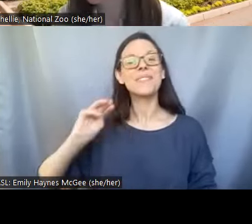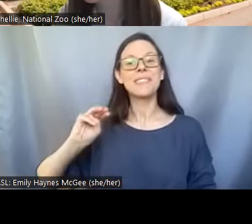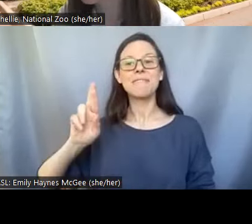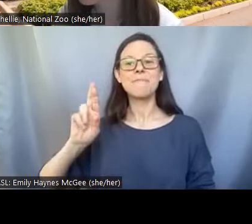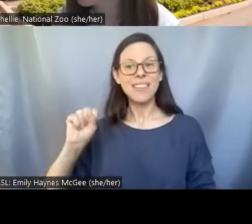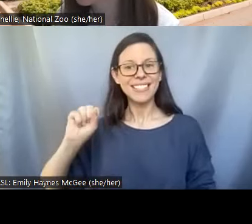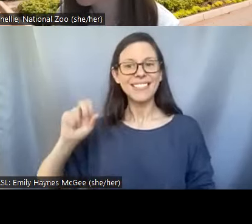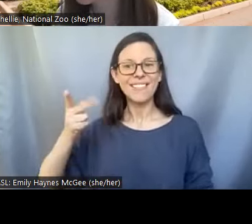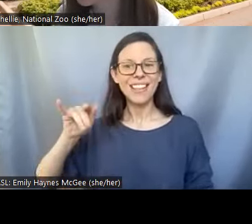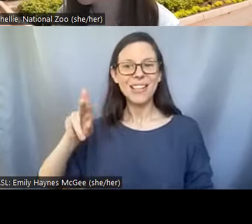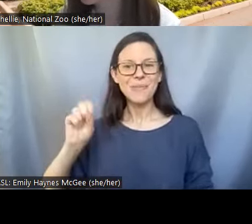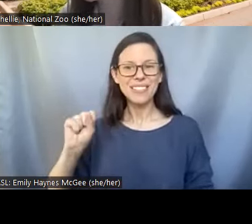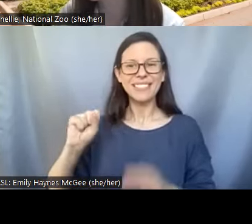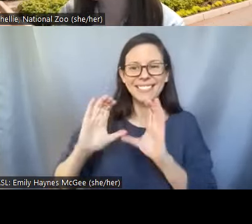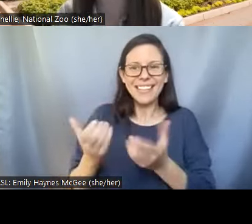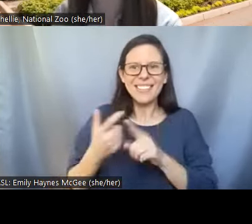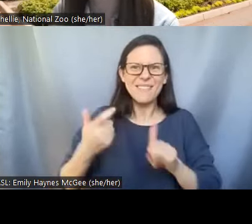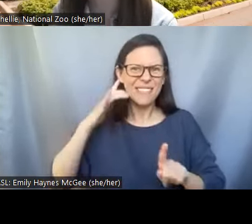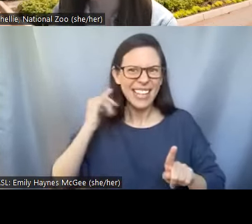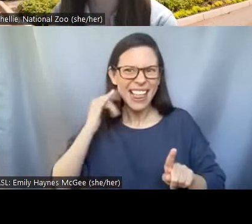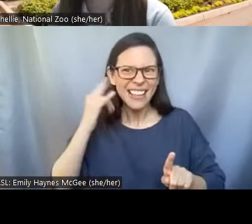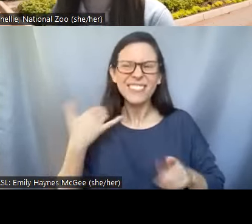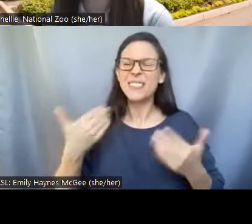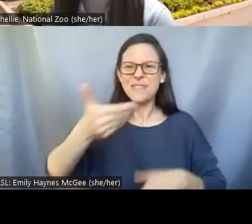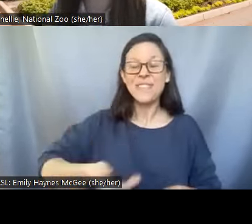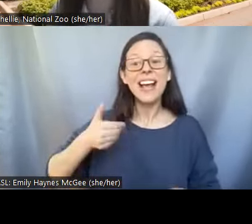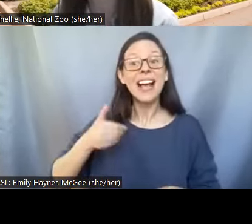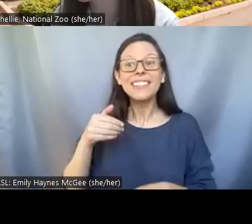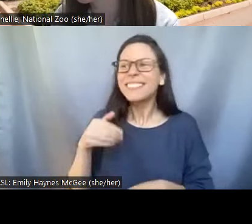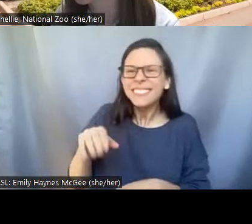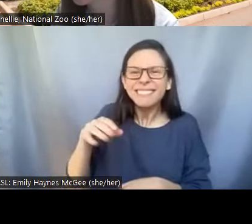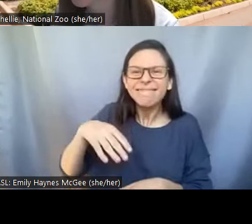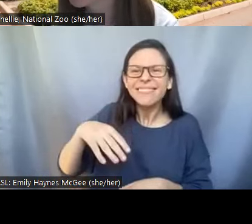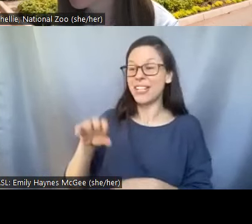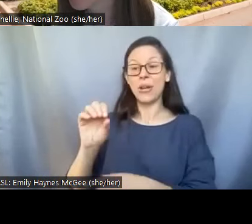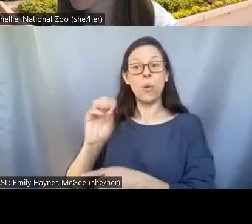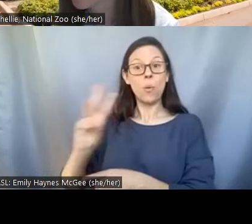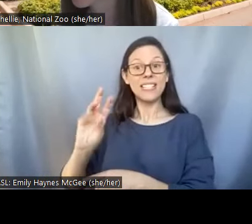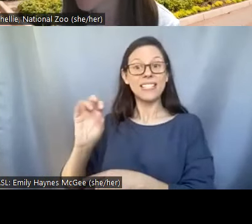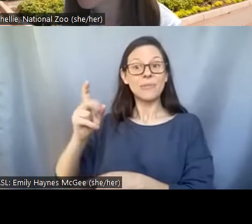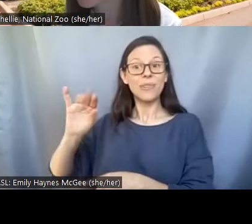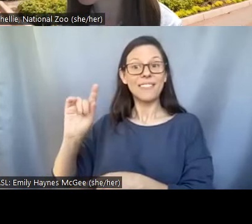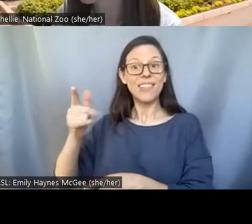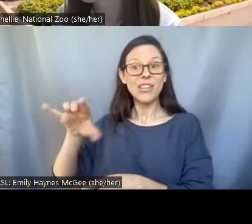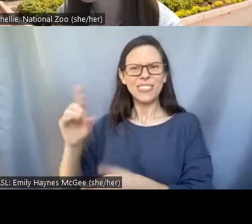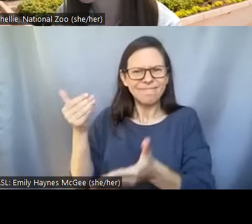California welcome. West Springfield, Virginia so close to the National Zoo welcome Alex, Victoria,